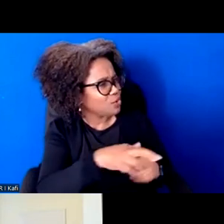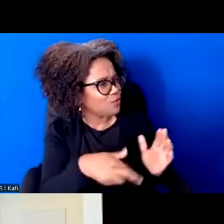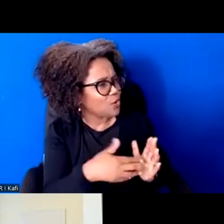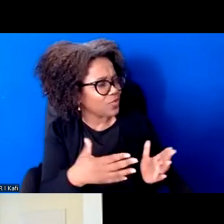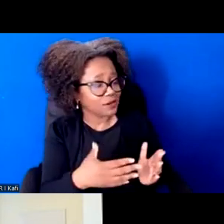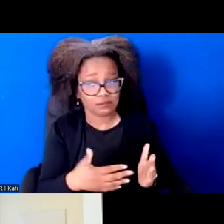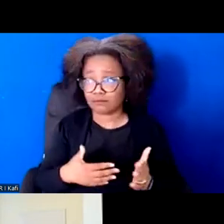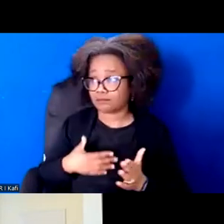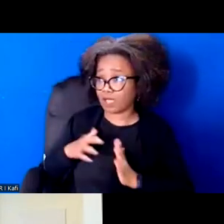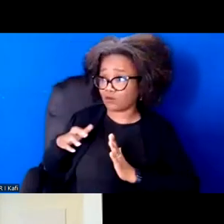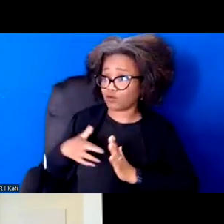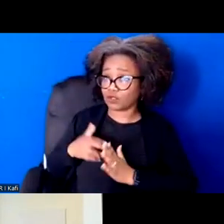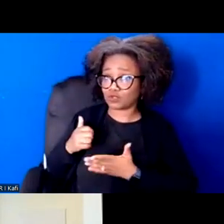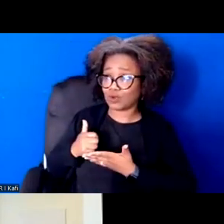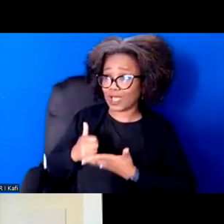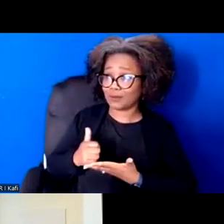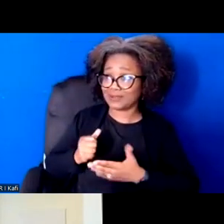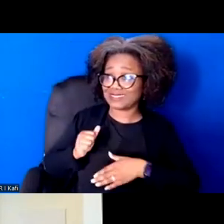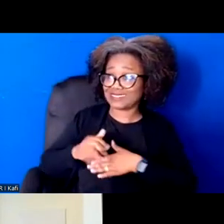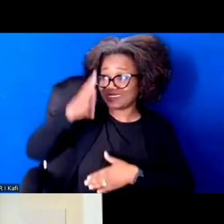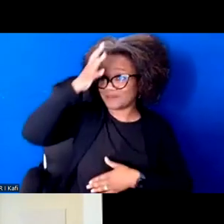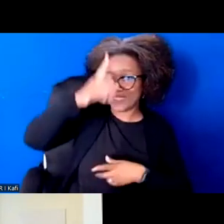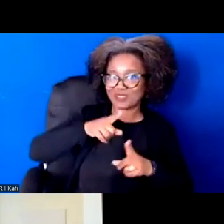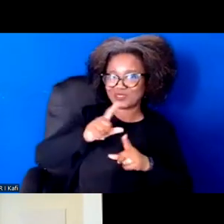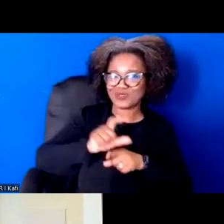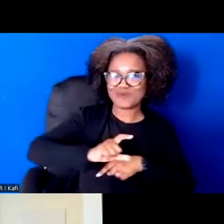We need something to inspire us. And the way you deal with fear in many ways is like an alchemist.